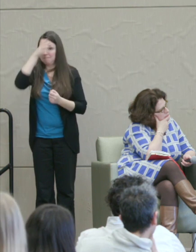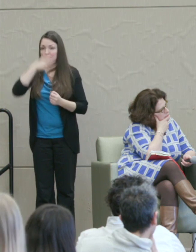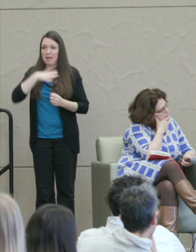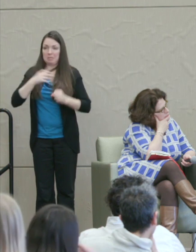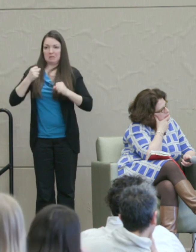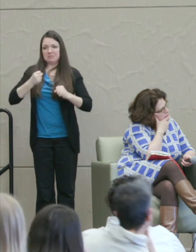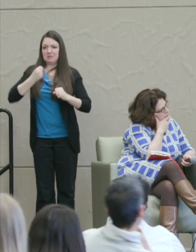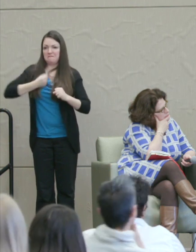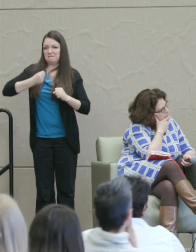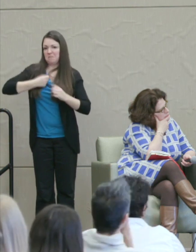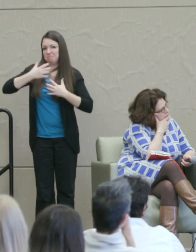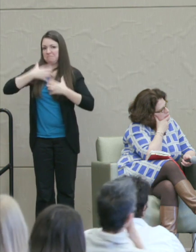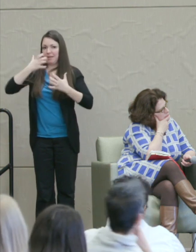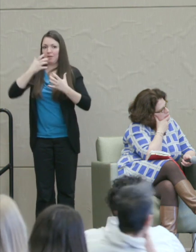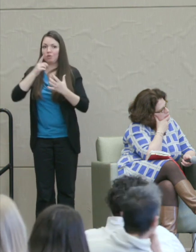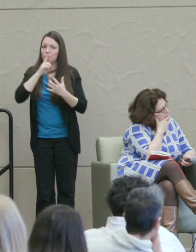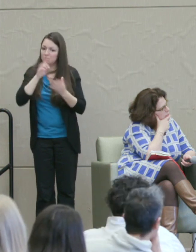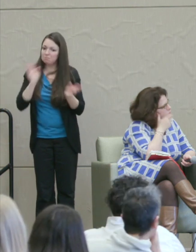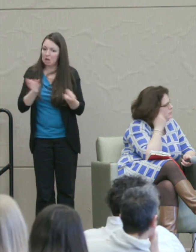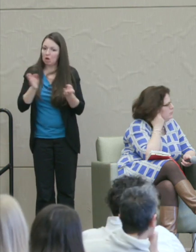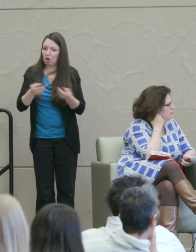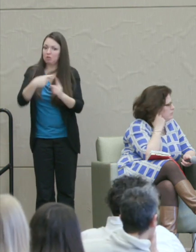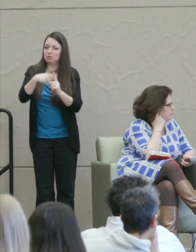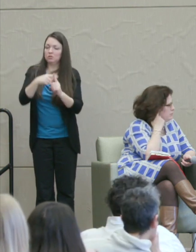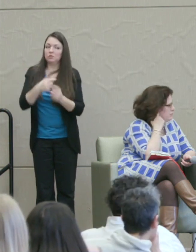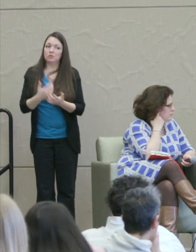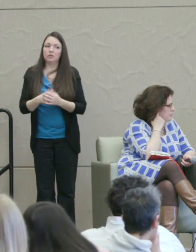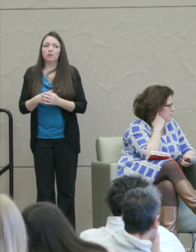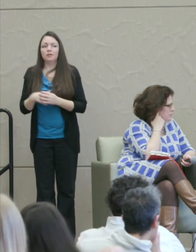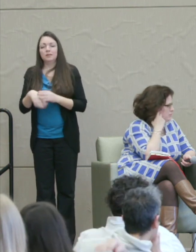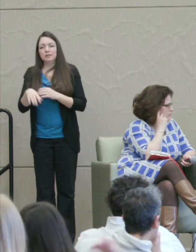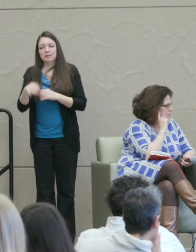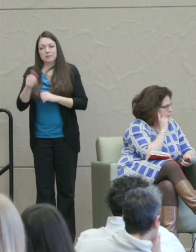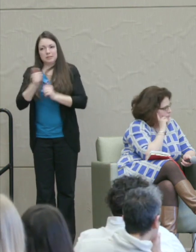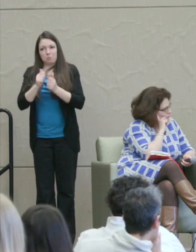I mean sports, I could go on and on about because I am a sports fan.